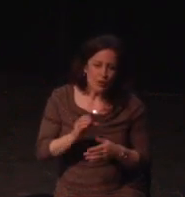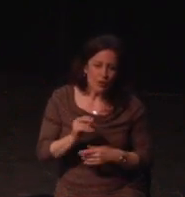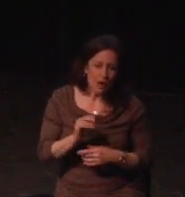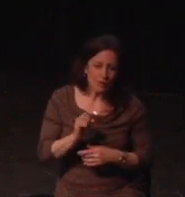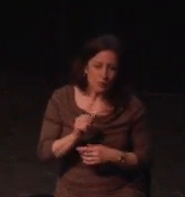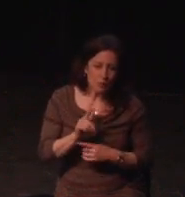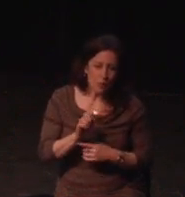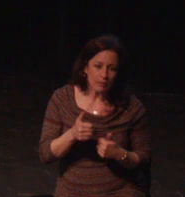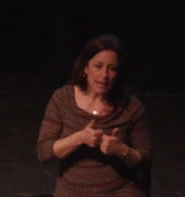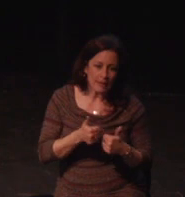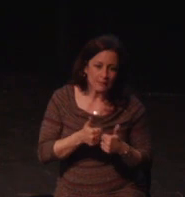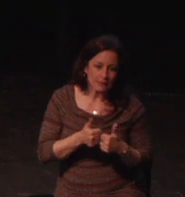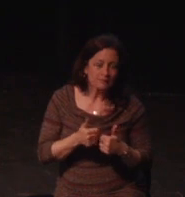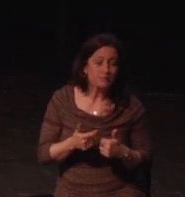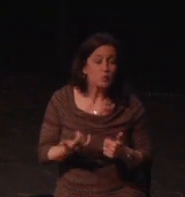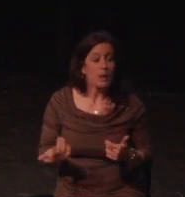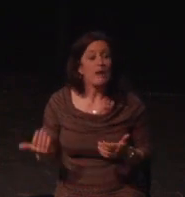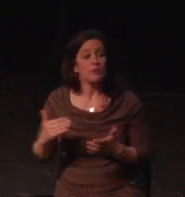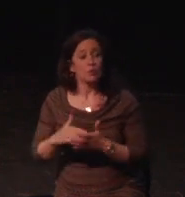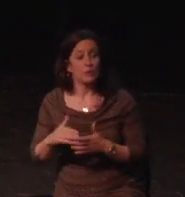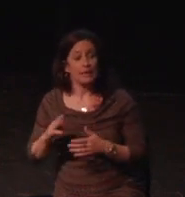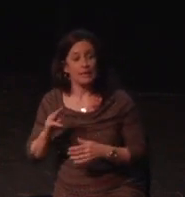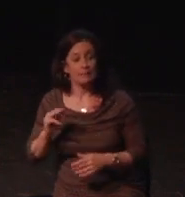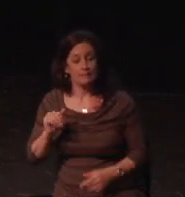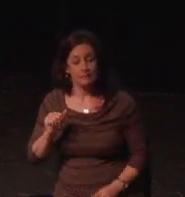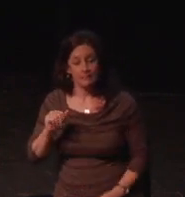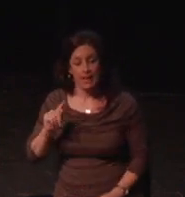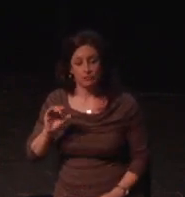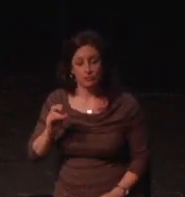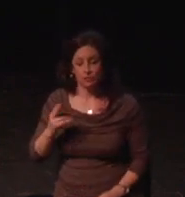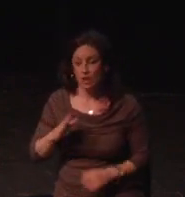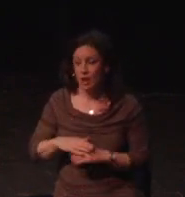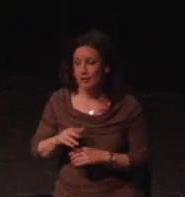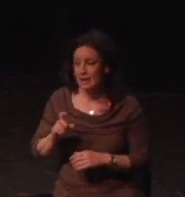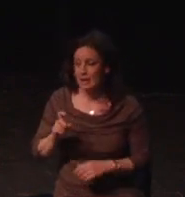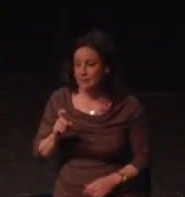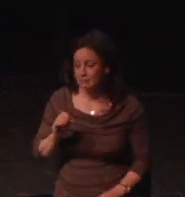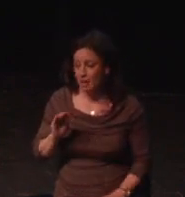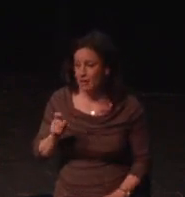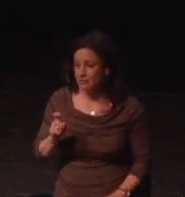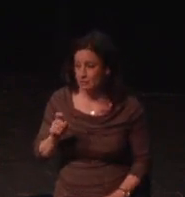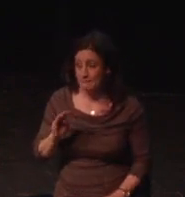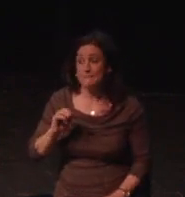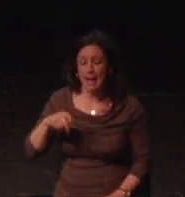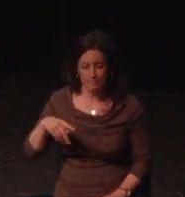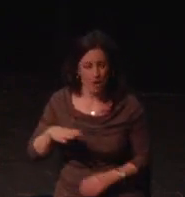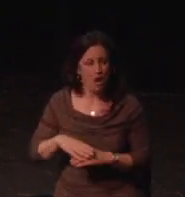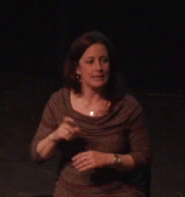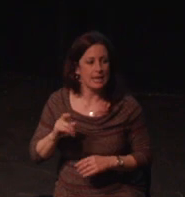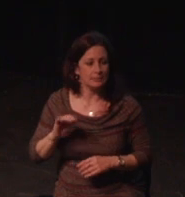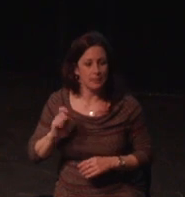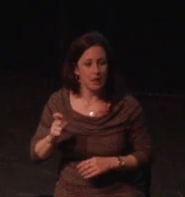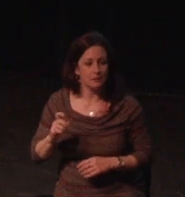It's kind of the go-to when someone mentions disability. I know, a wheelchair user, but my inability to walk very well is